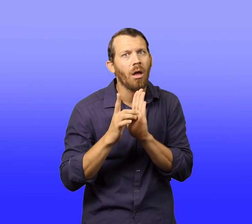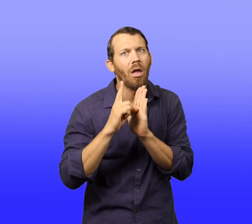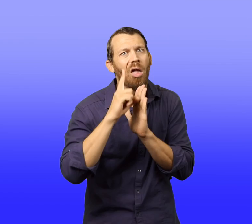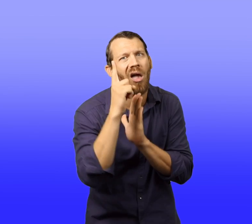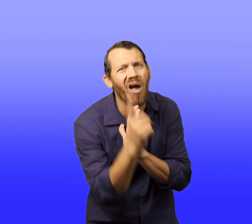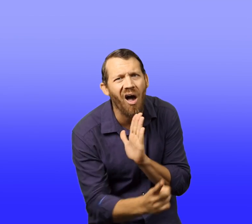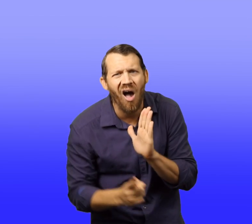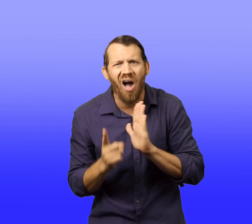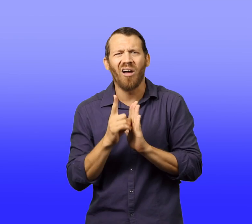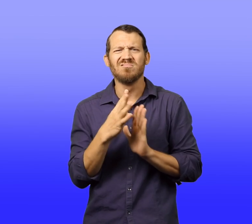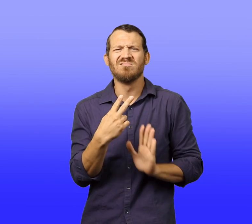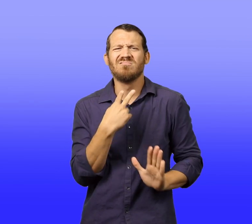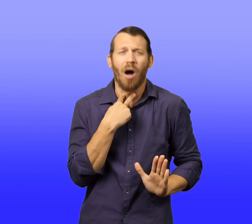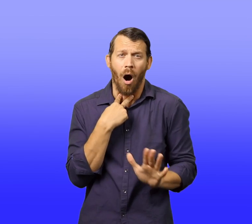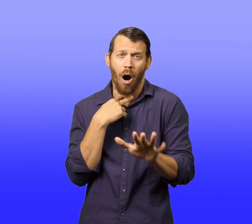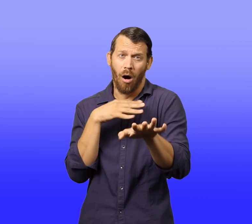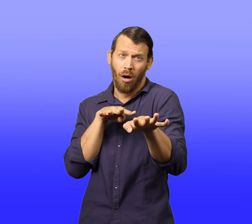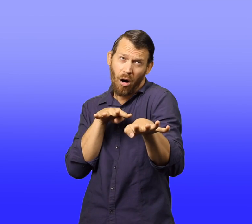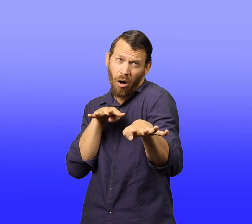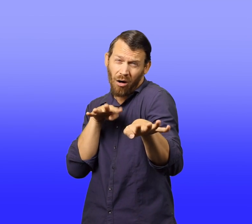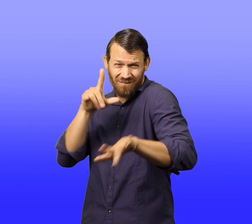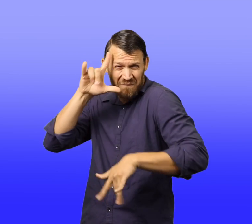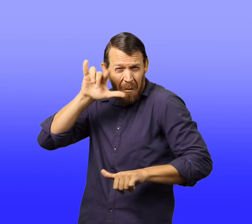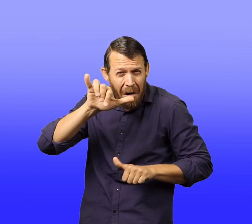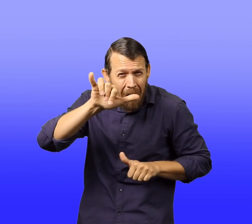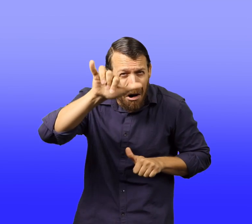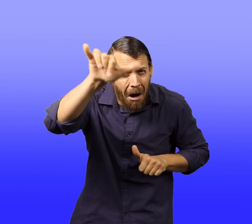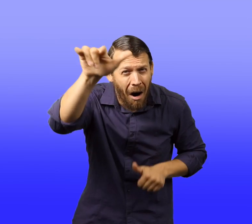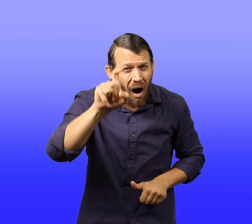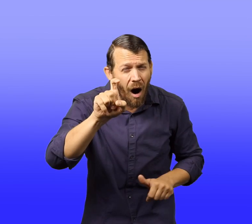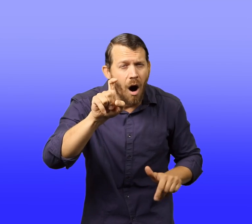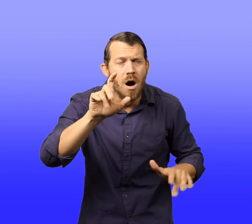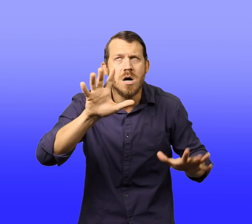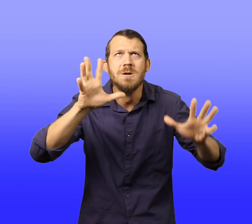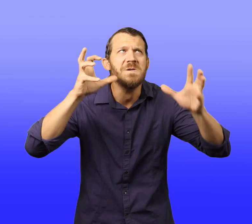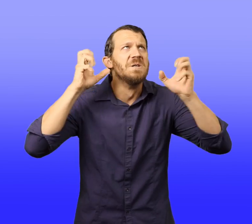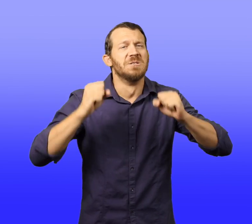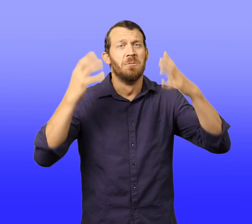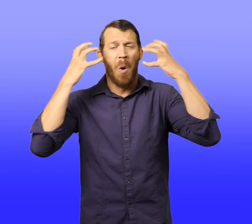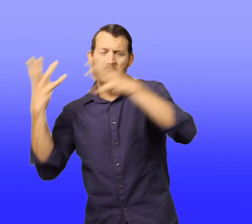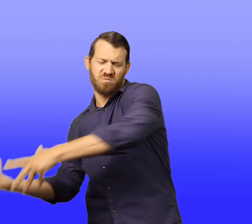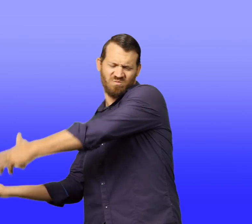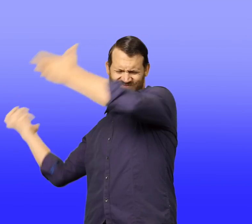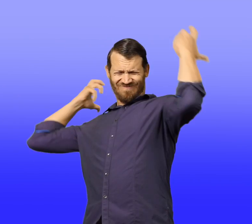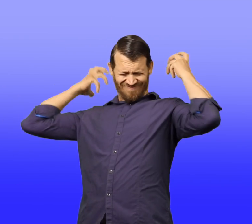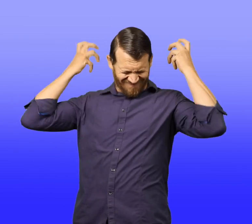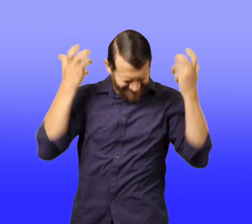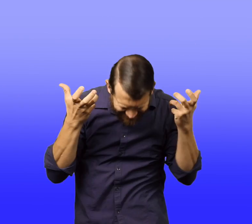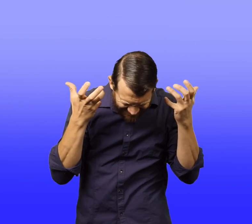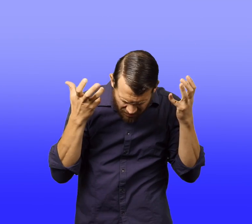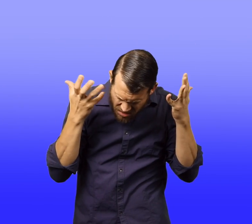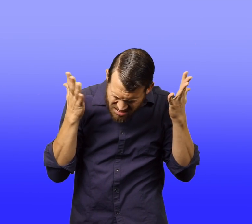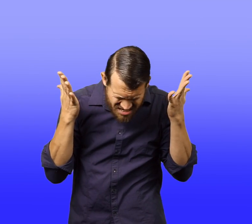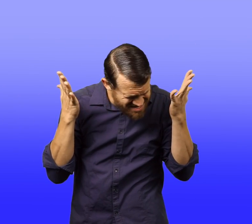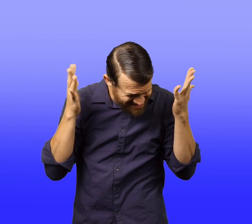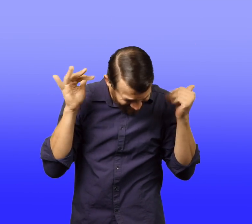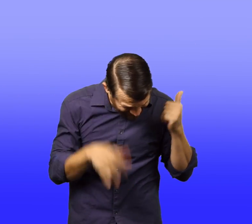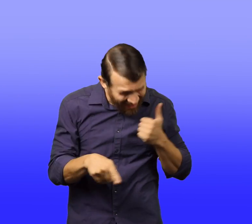Hours passed and he wondered if he would be stuck on this highway forever. He pulled his pillow tightly around his head.